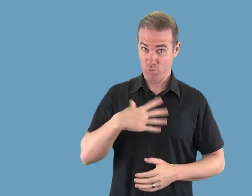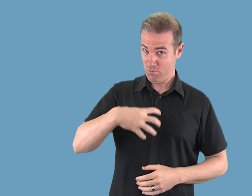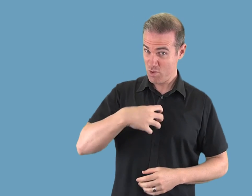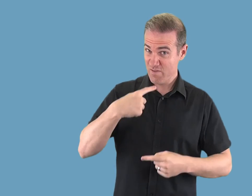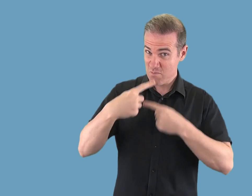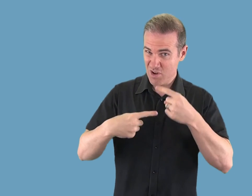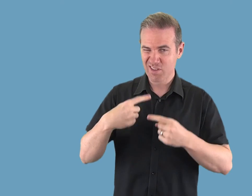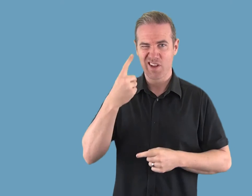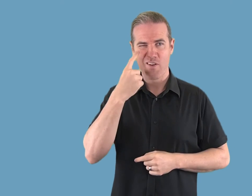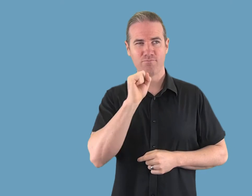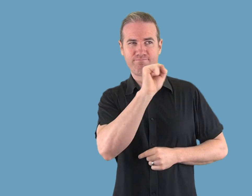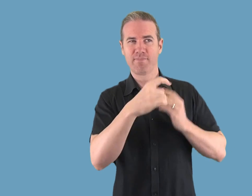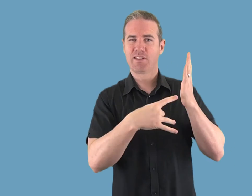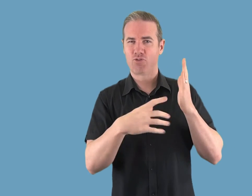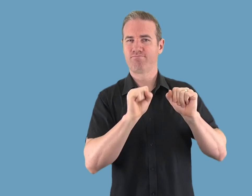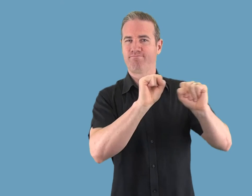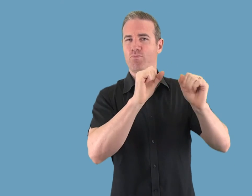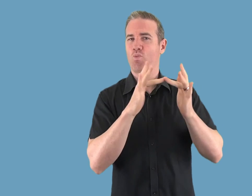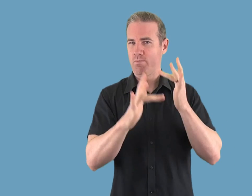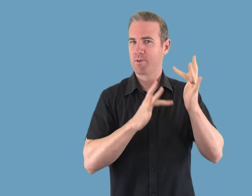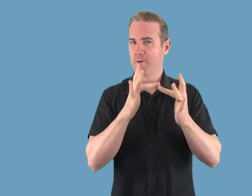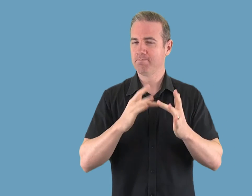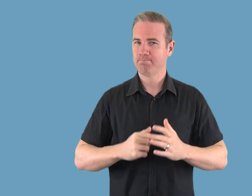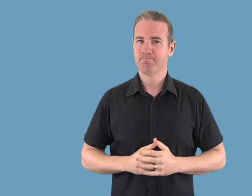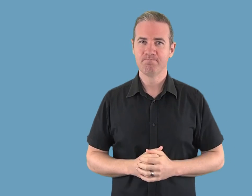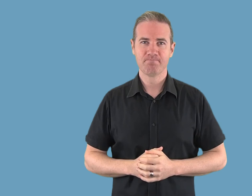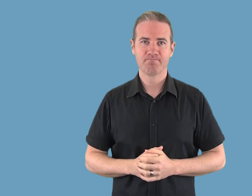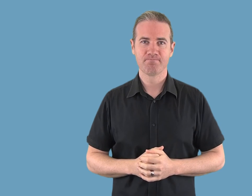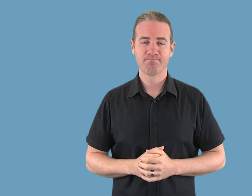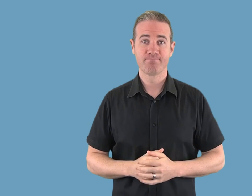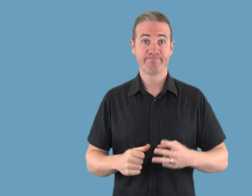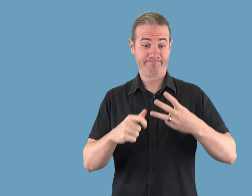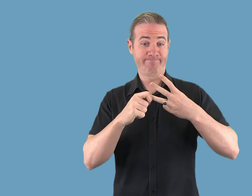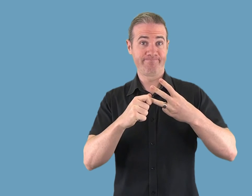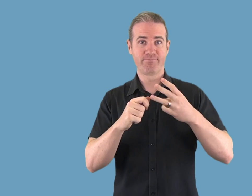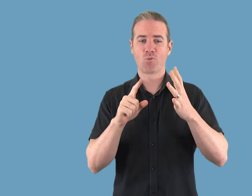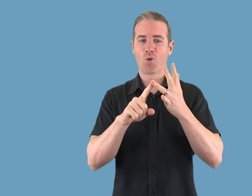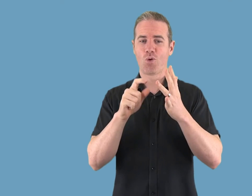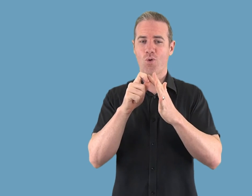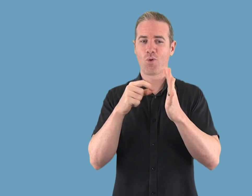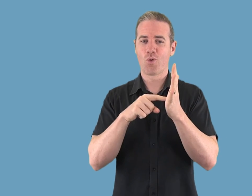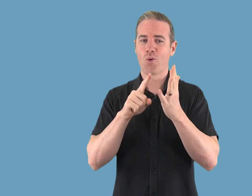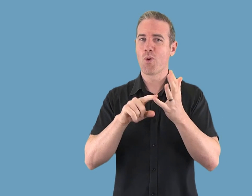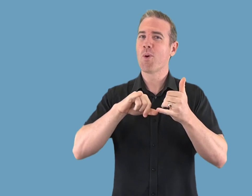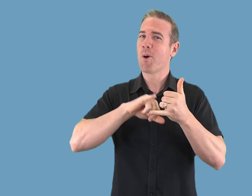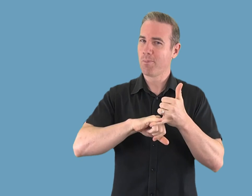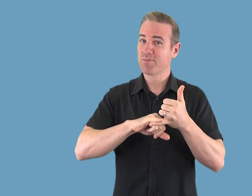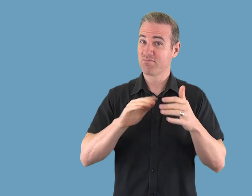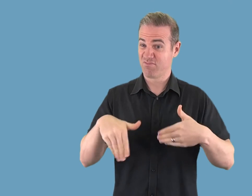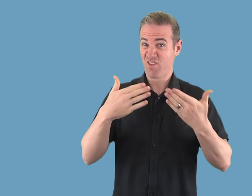To find out more, visit Telstra's pre-paid mobile phones webpage. * Optus